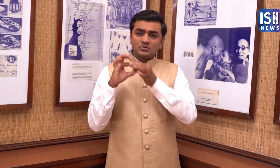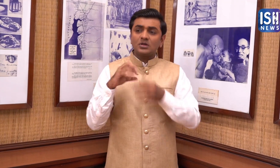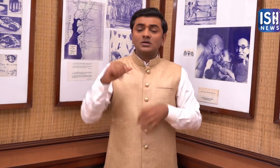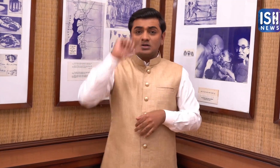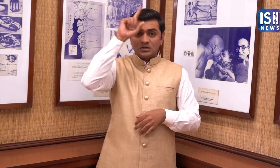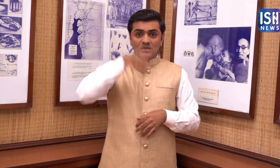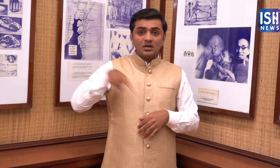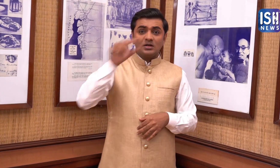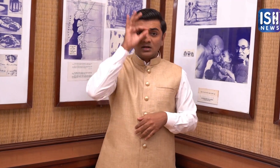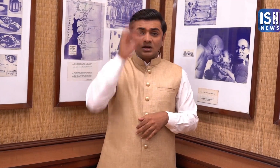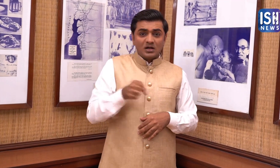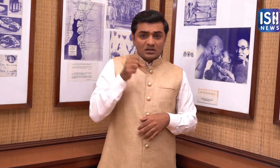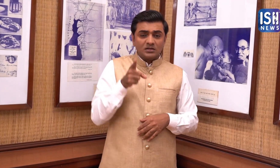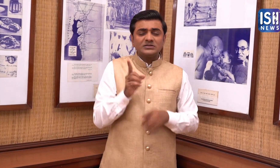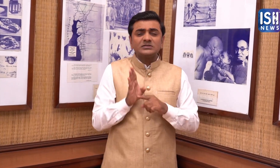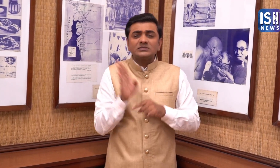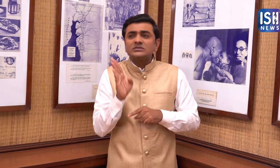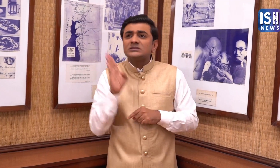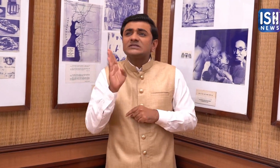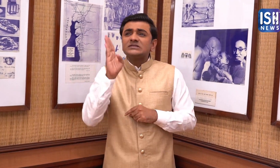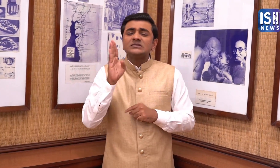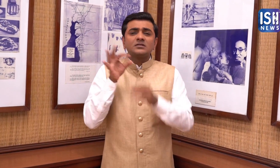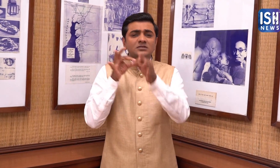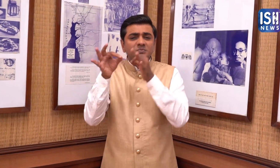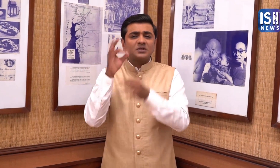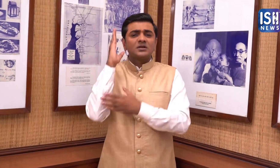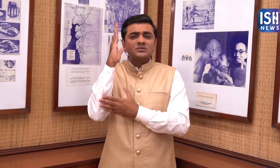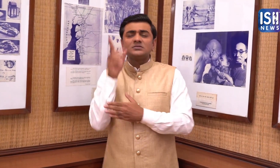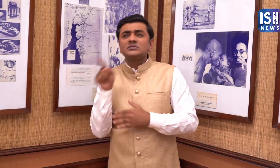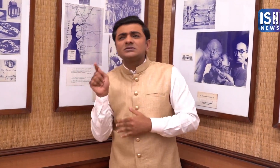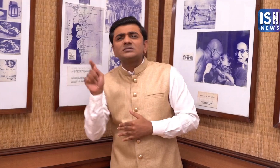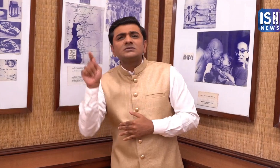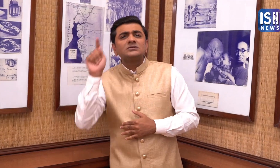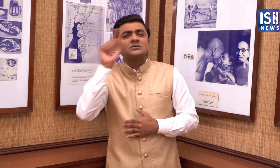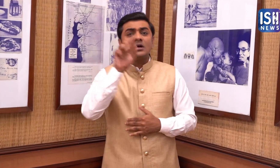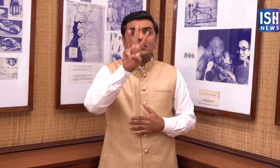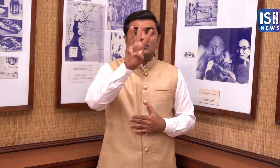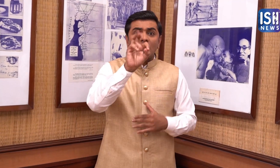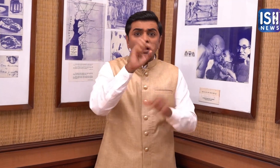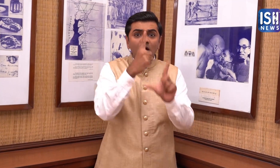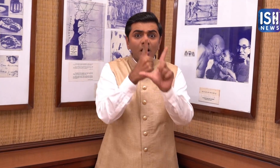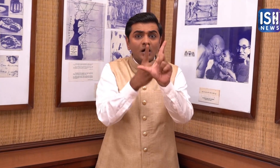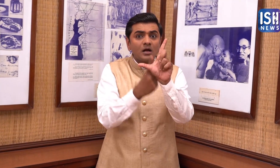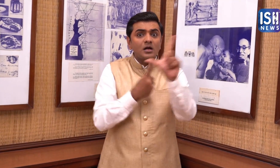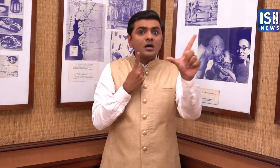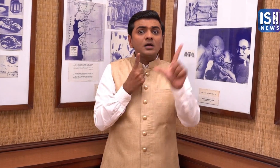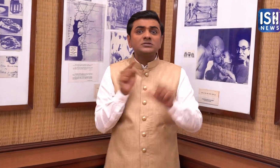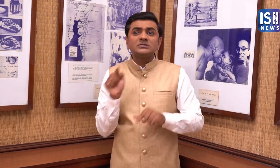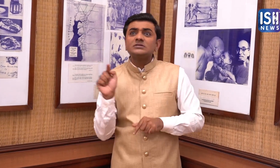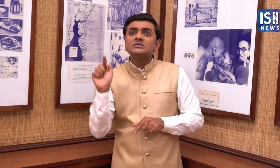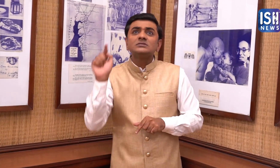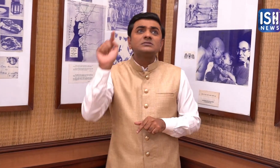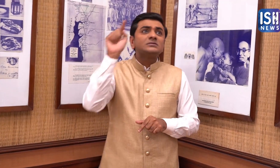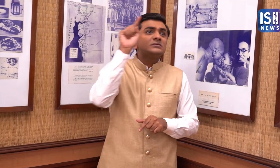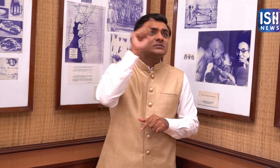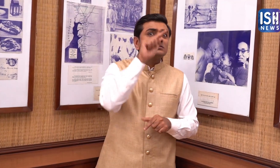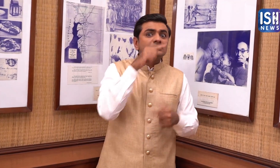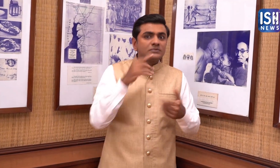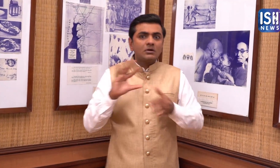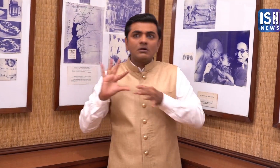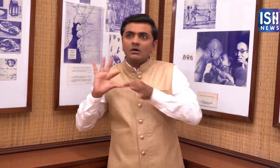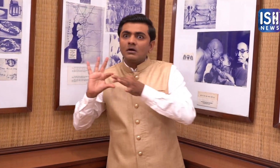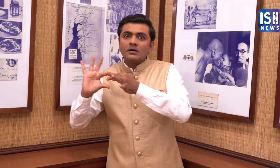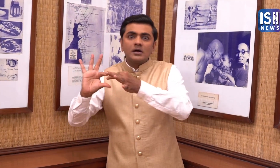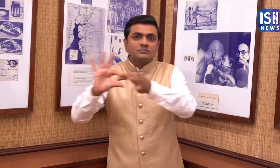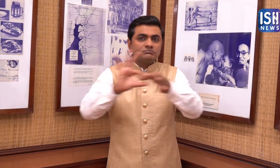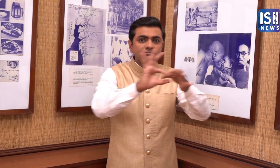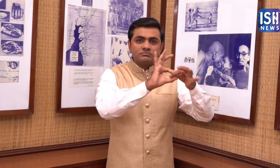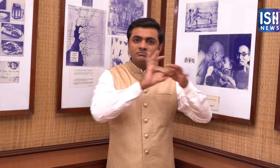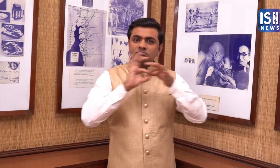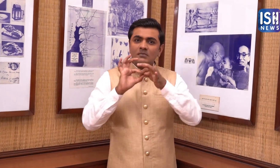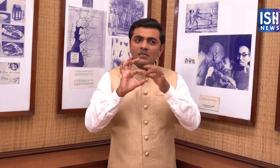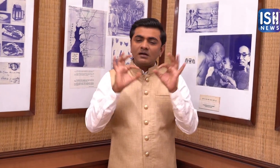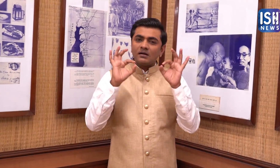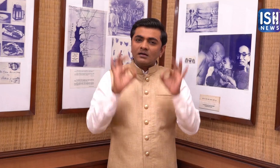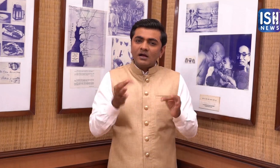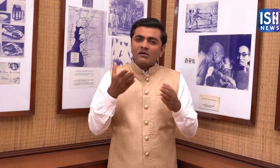Gandhiji went all over the country and gave speeches for 30 years to unite people.